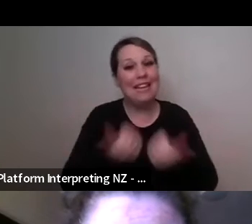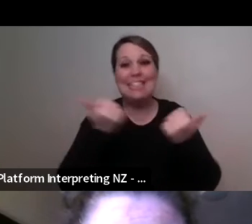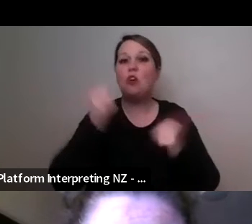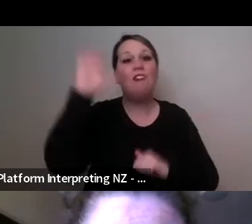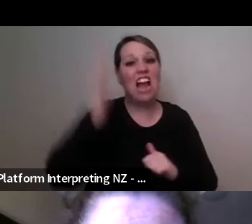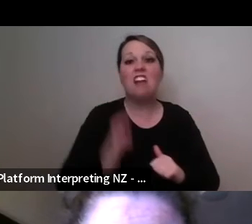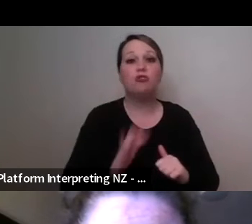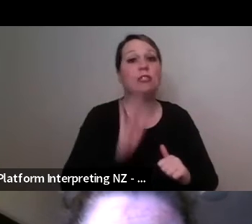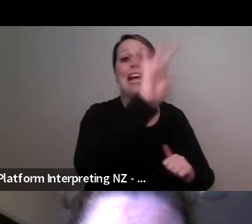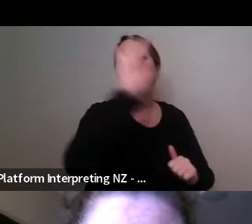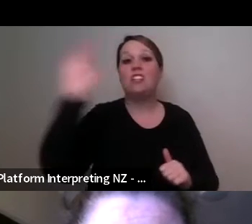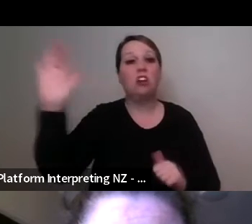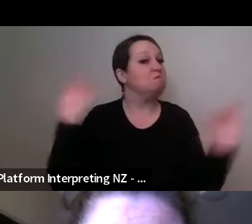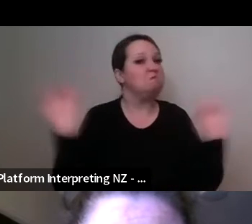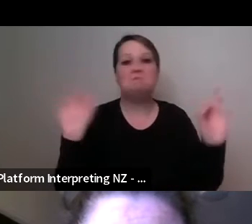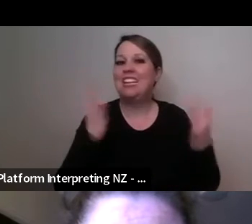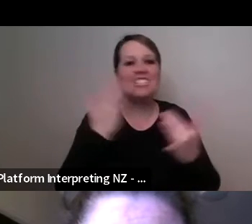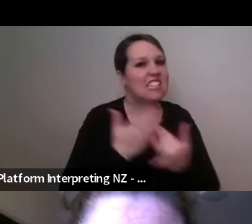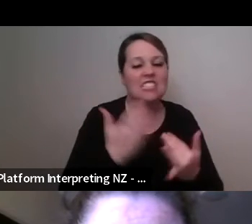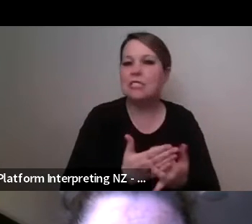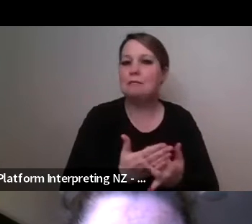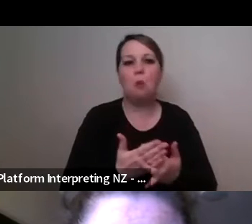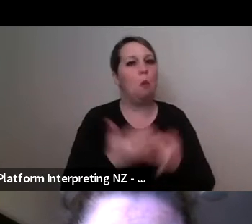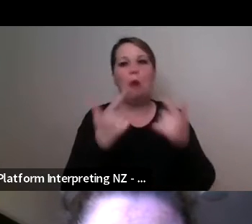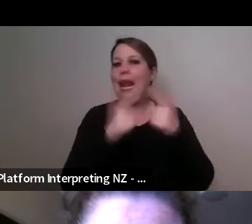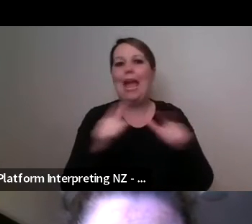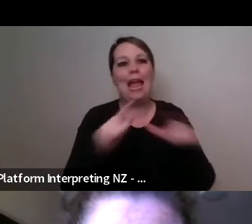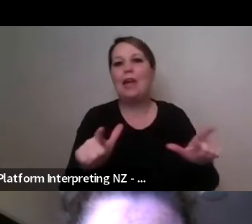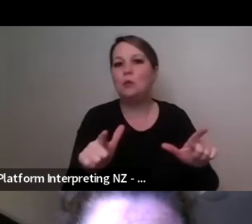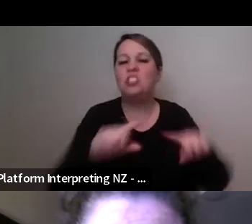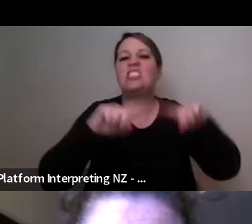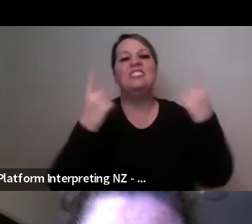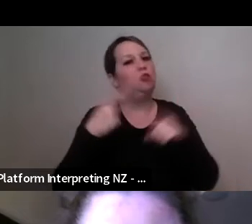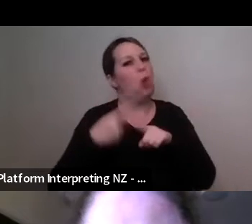uh you know English is not always you know the first language but that excites me as well